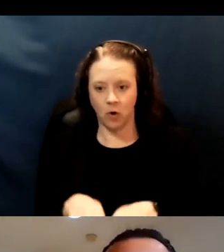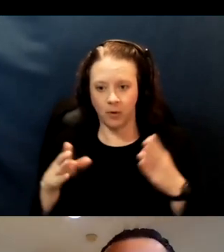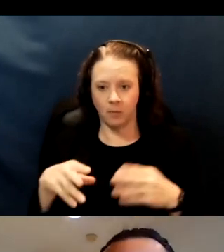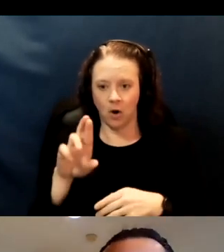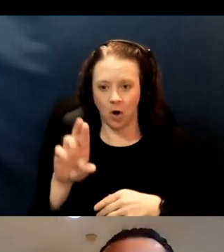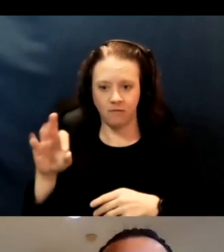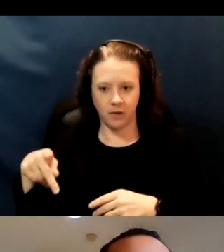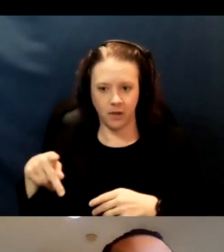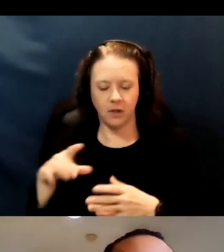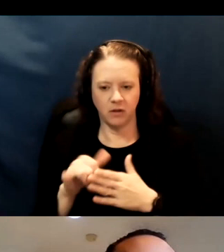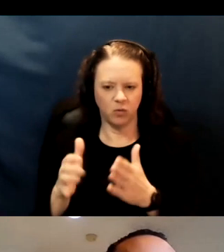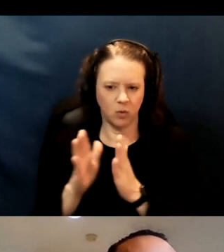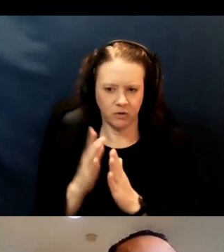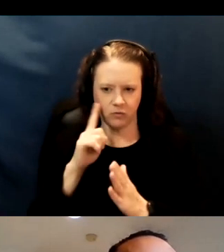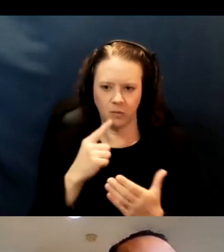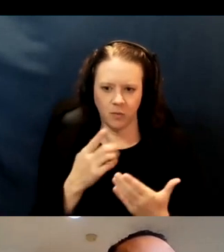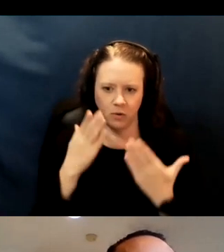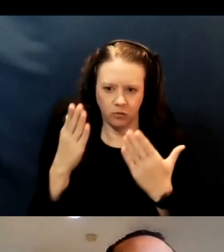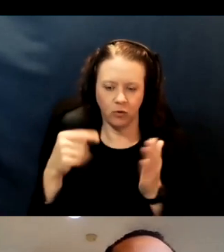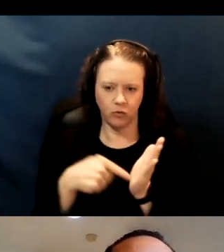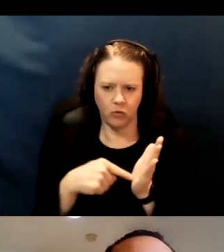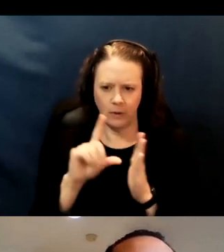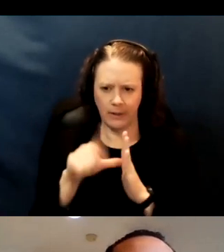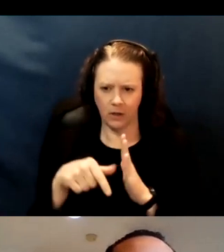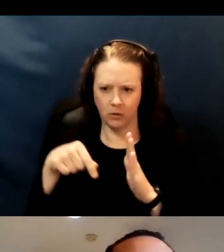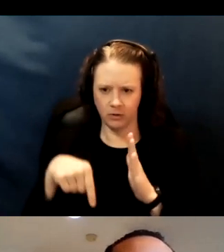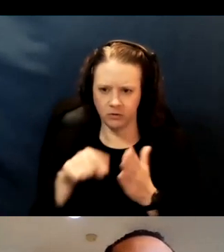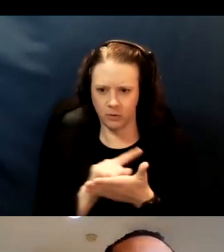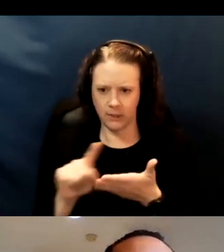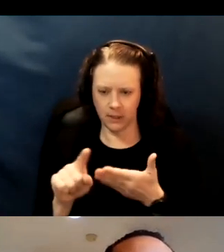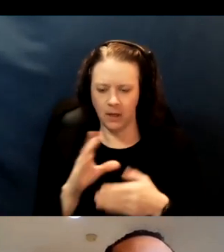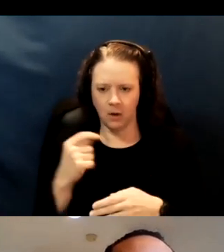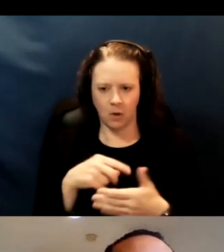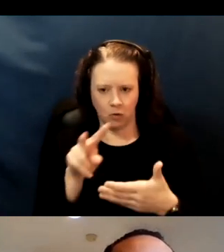It's actually due later this week. And we'll be reviewing the proposals,